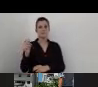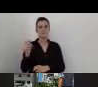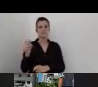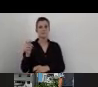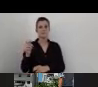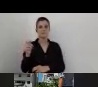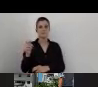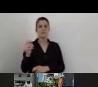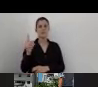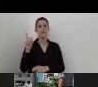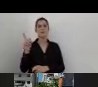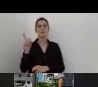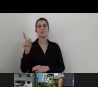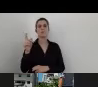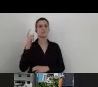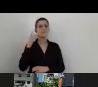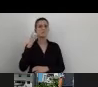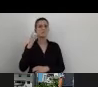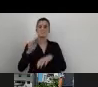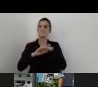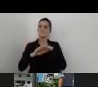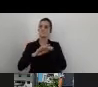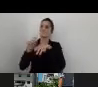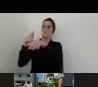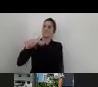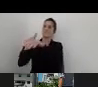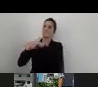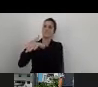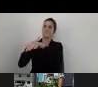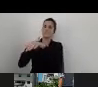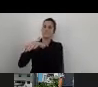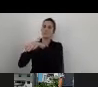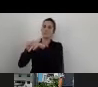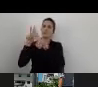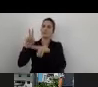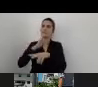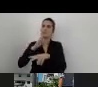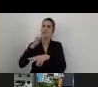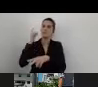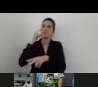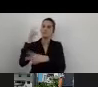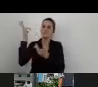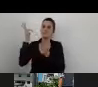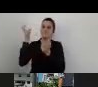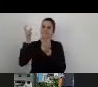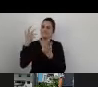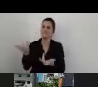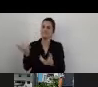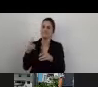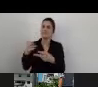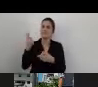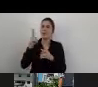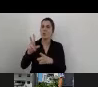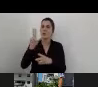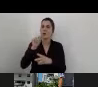Luis, sorry for interrupting you, we just have some sound difficulties. If you can speak a bit louder and see